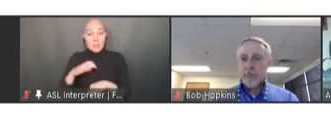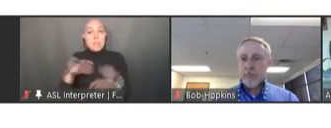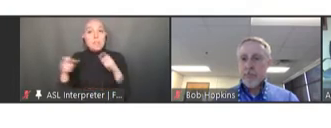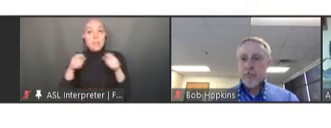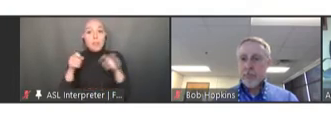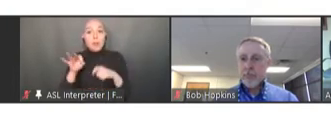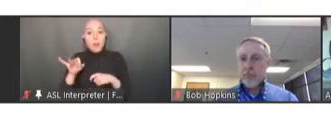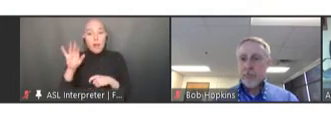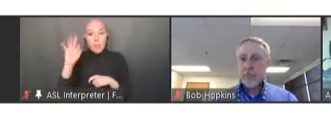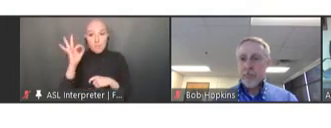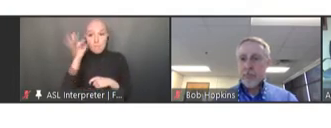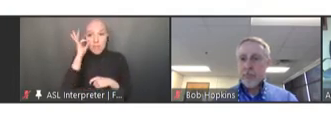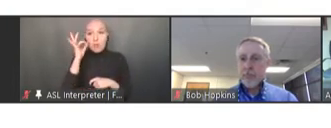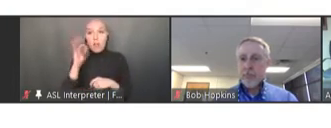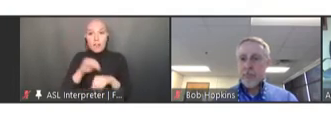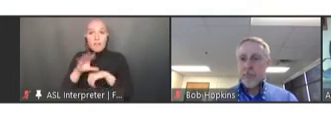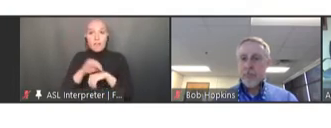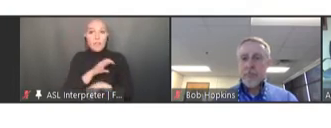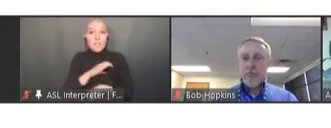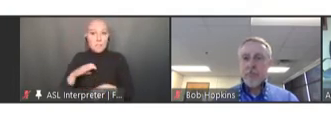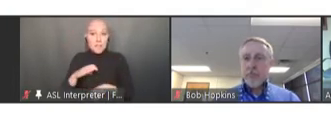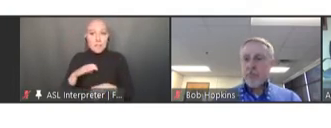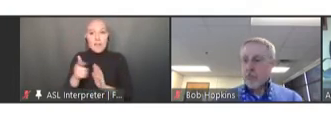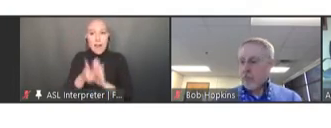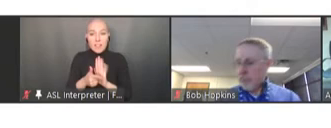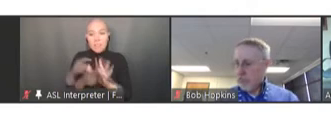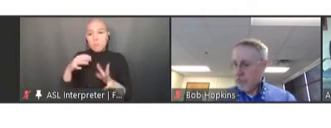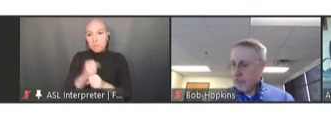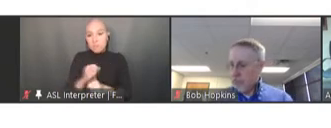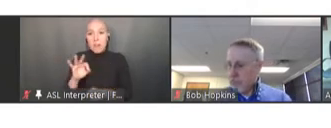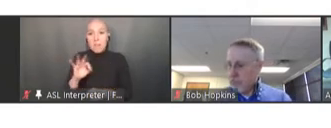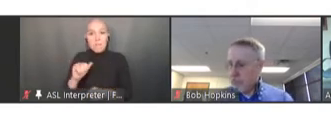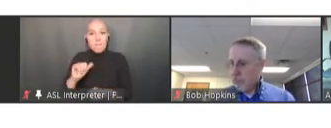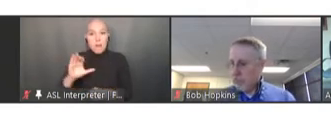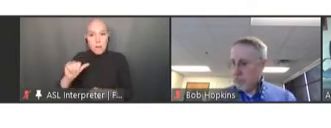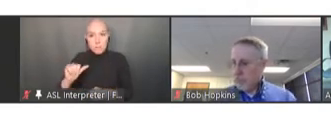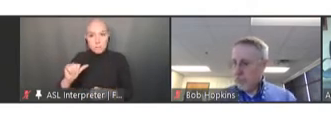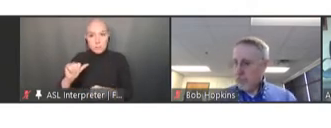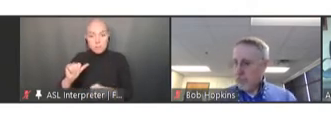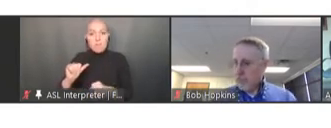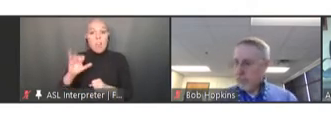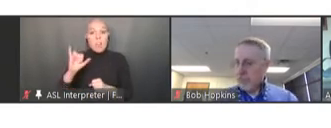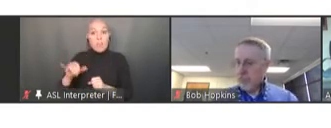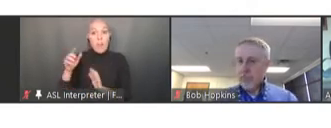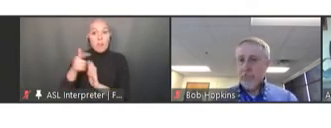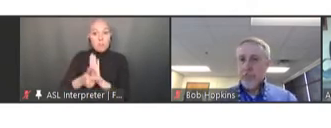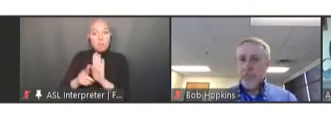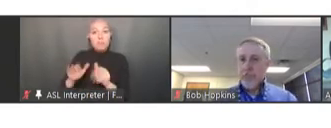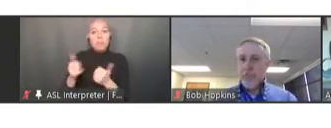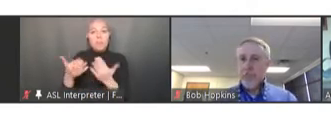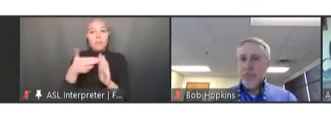or FACA for short. FACA provides rules about the circumstances by which agencies or officers